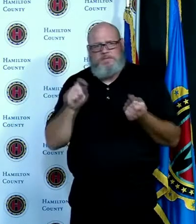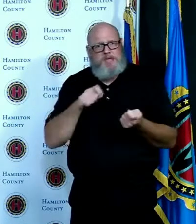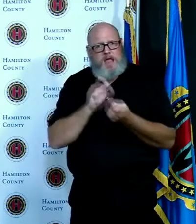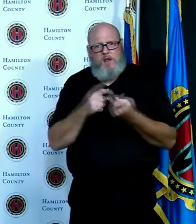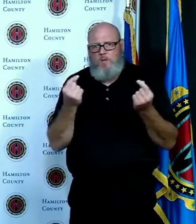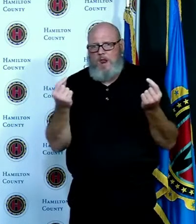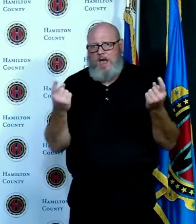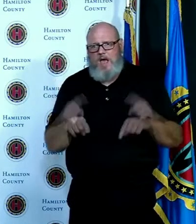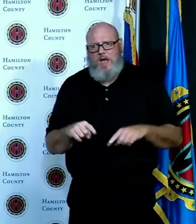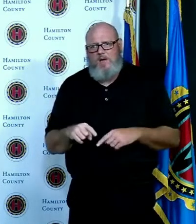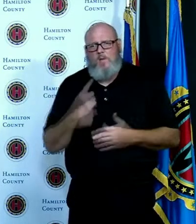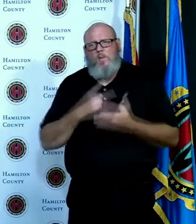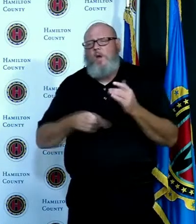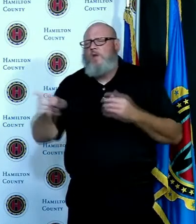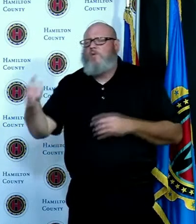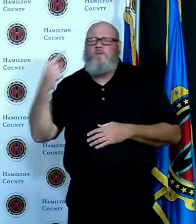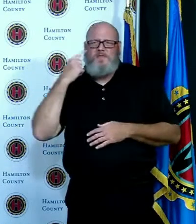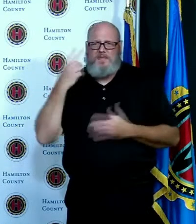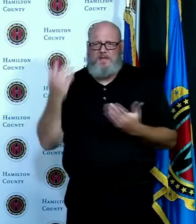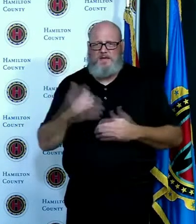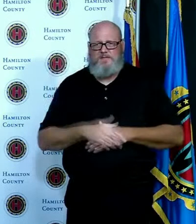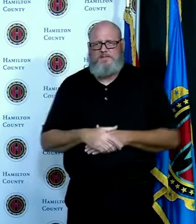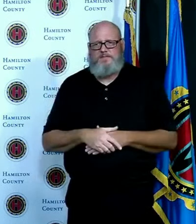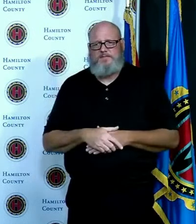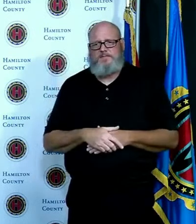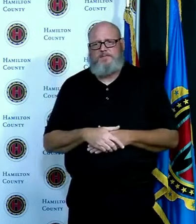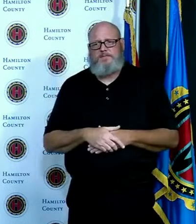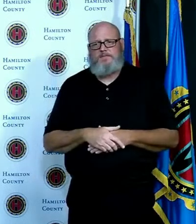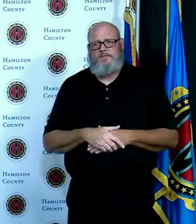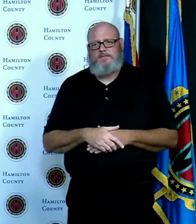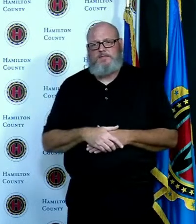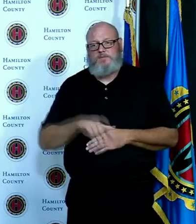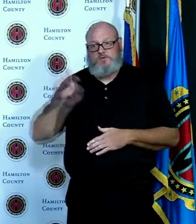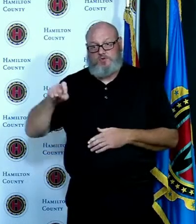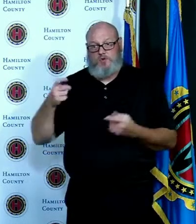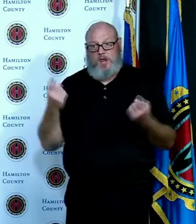the President of Board of Commissioners what do you think should happen if this county goes purple